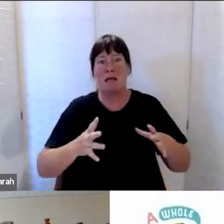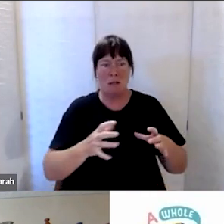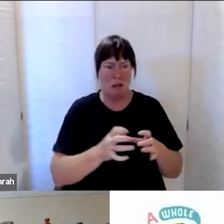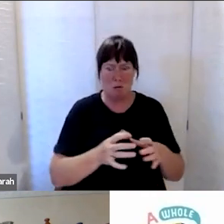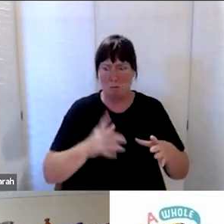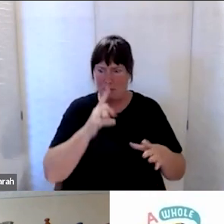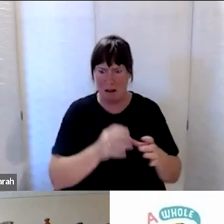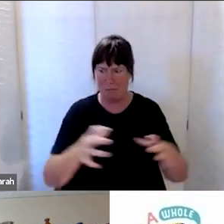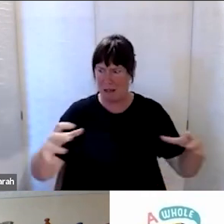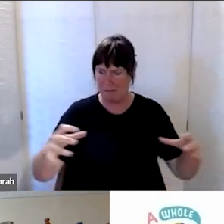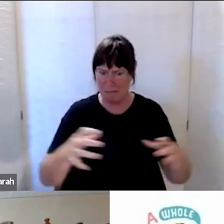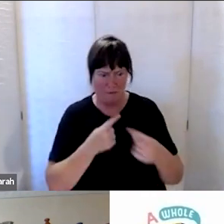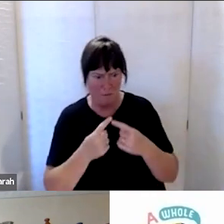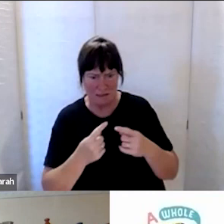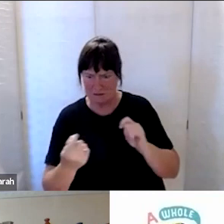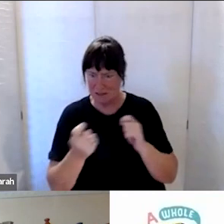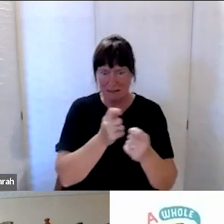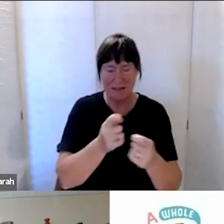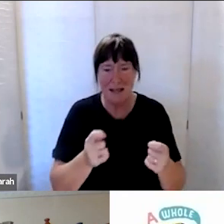and that the information will be patchy.